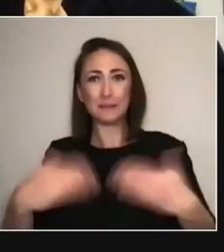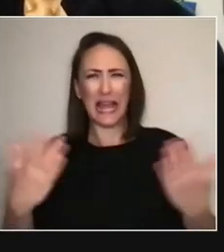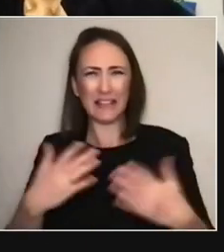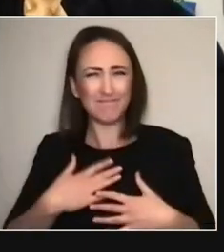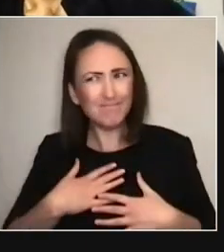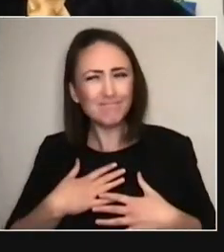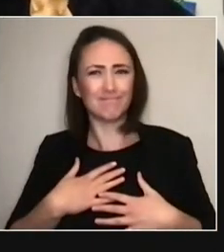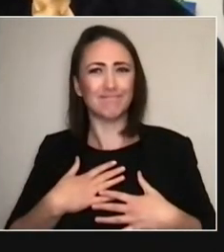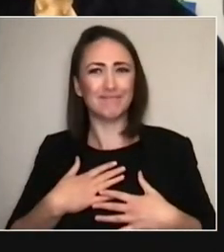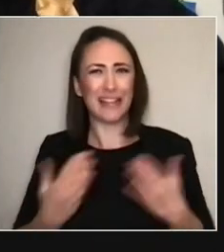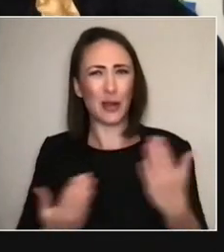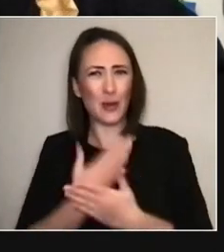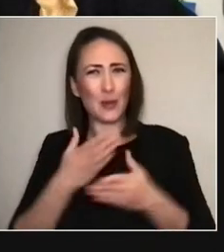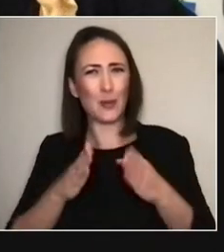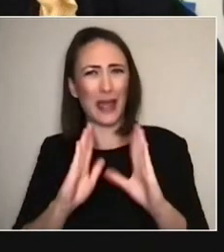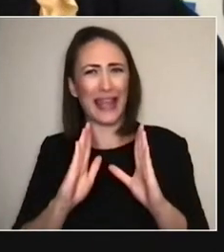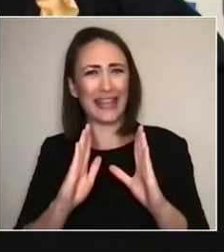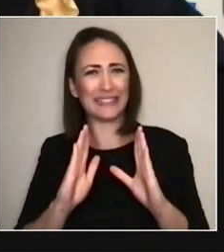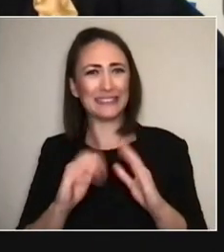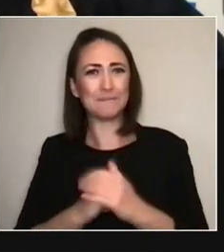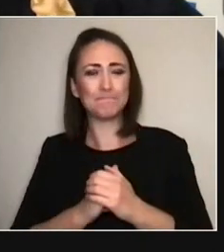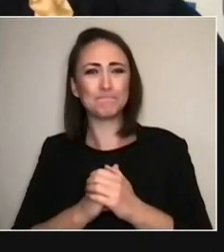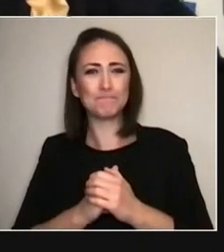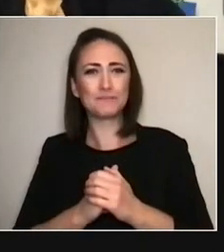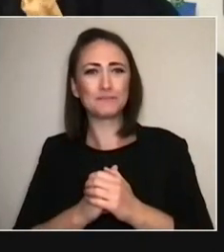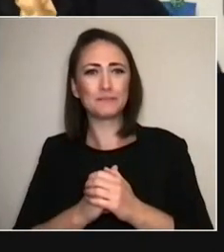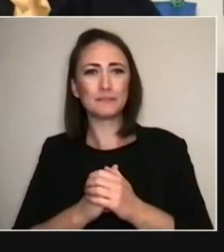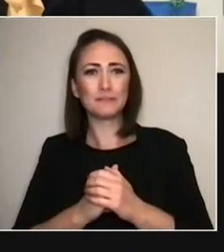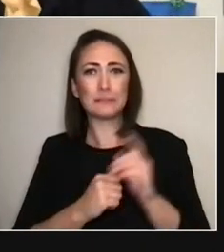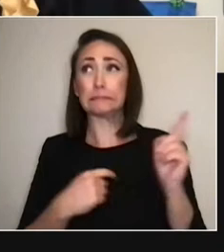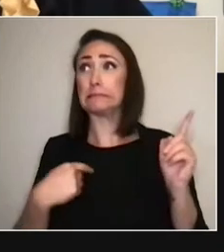We are getting a signal, anyway — a little alarm clock from our organisers